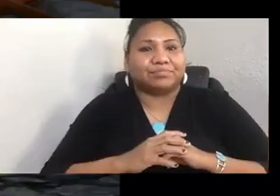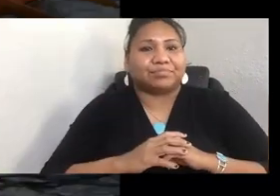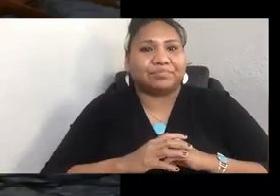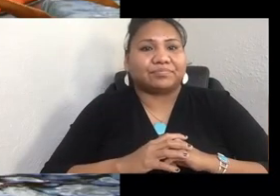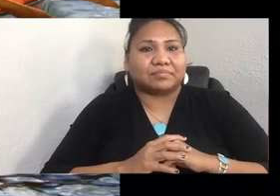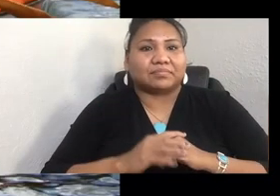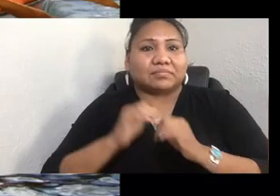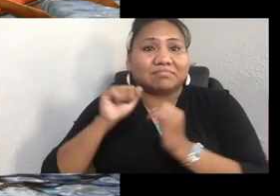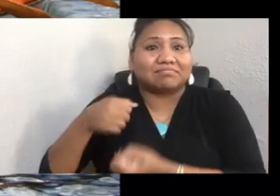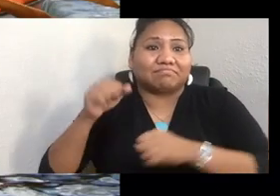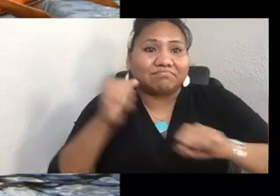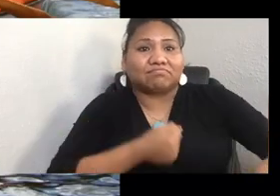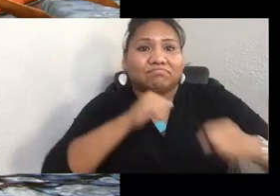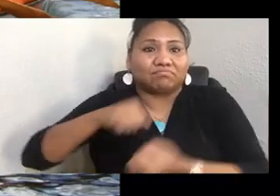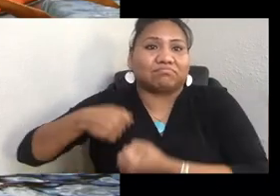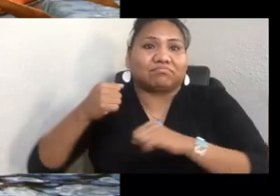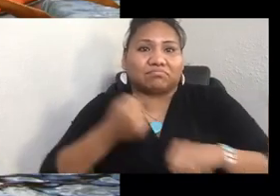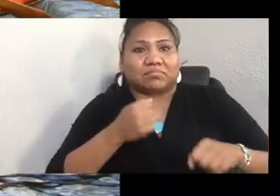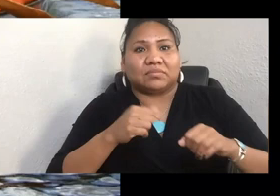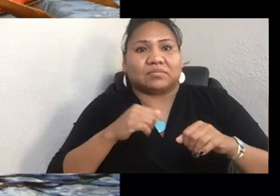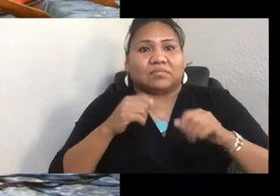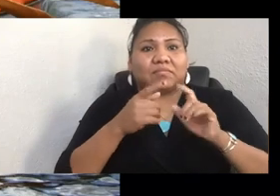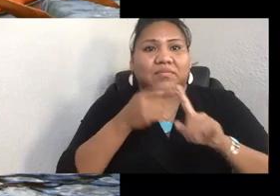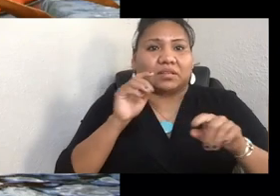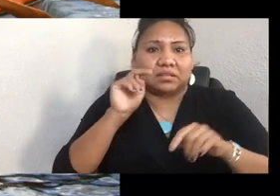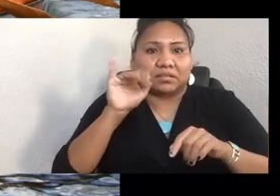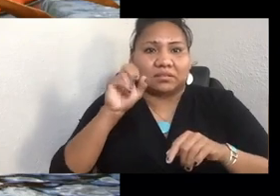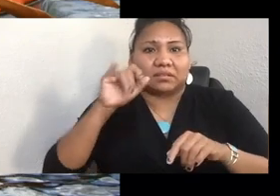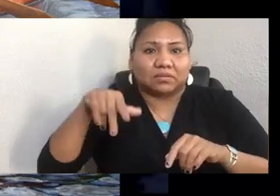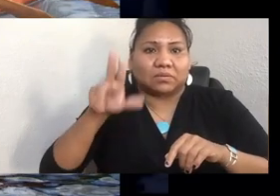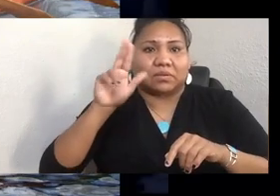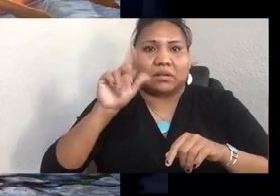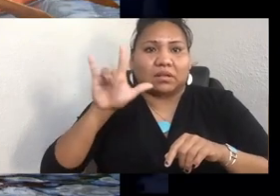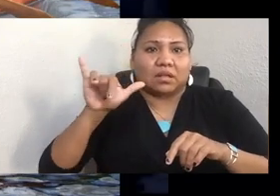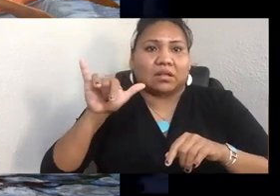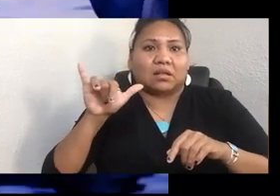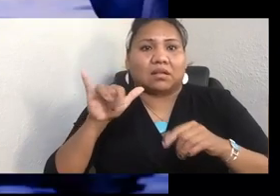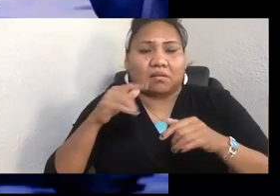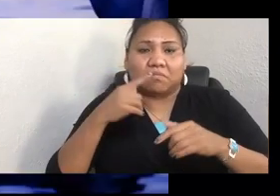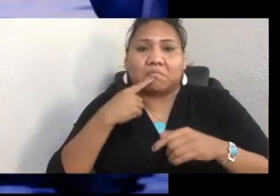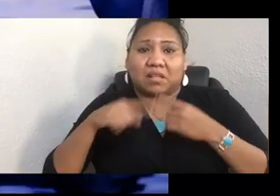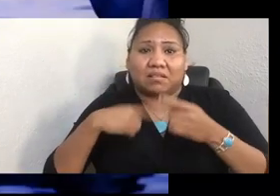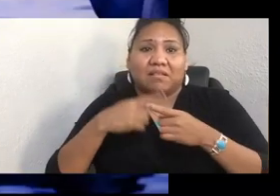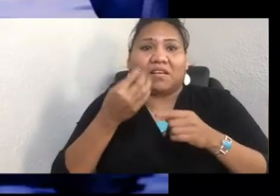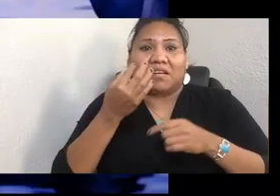they told me the story of Chief Leschi. And that story, man, it just really stuck to my insides, you know?